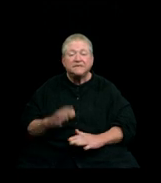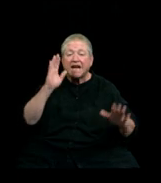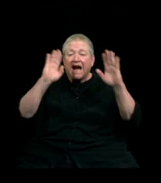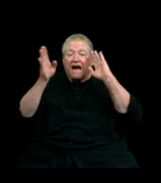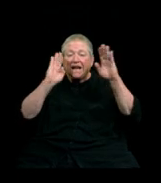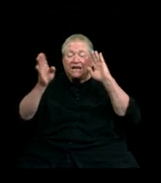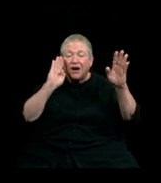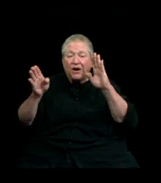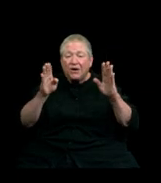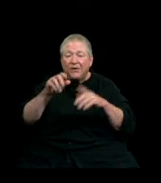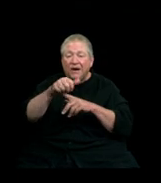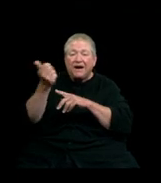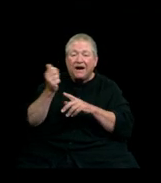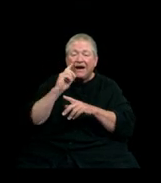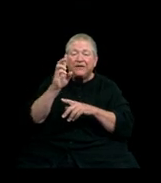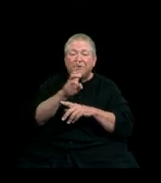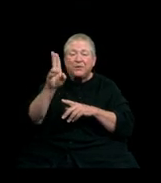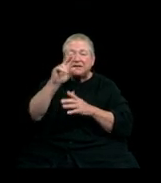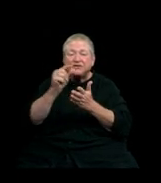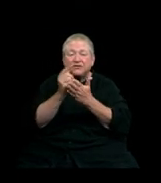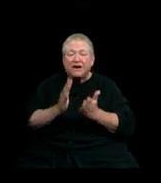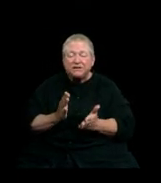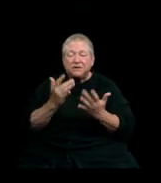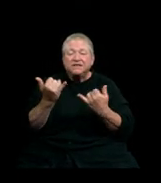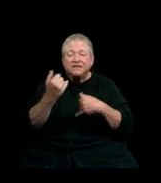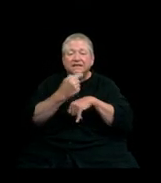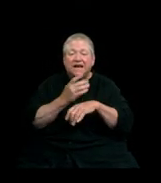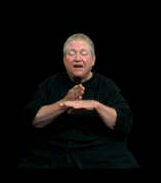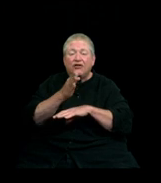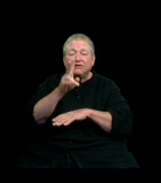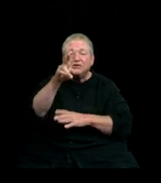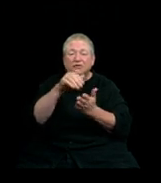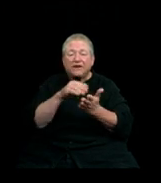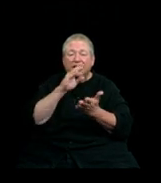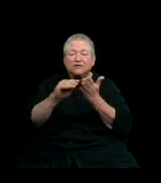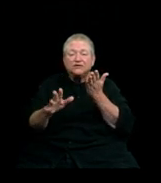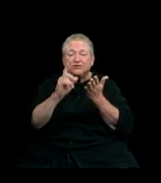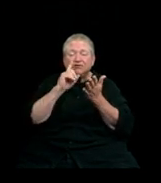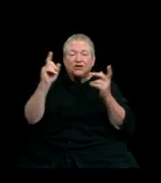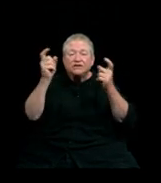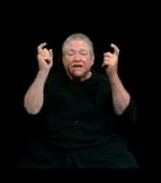Hello fellow Western graduates. Today over 2,000 students are celebrating around the world.